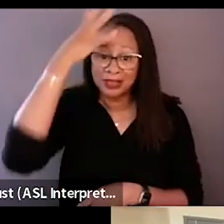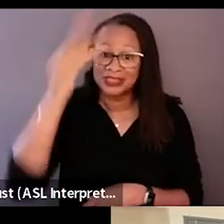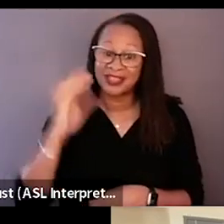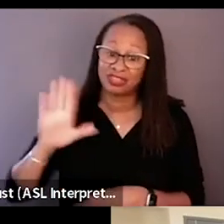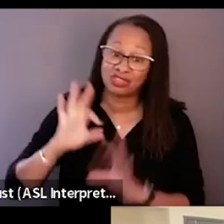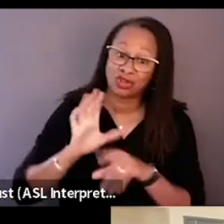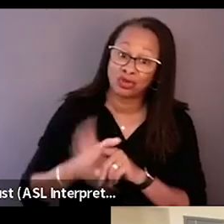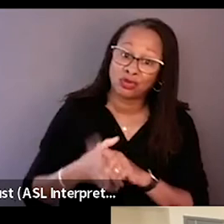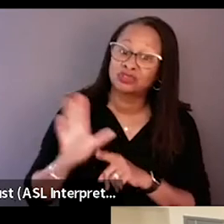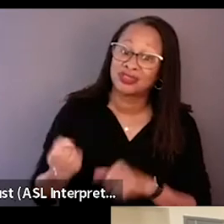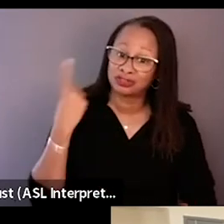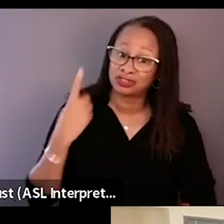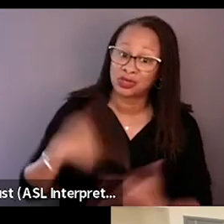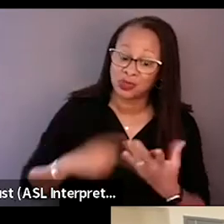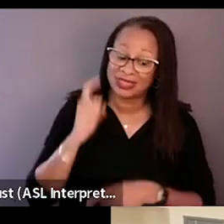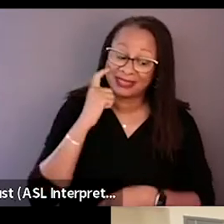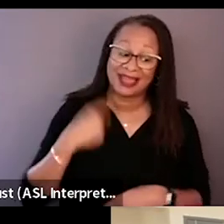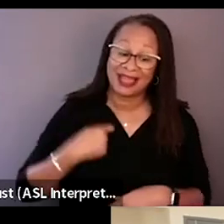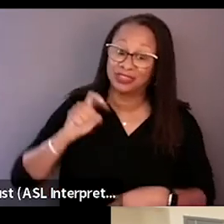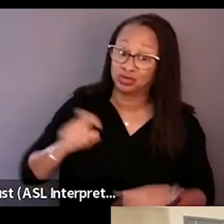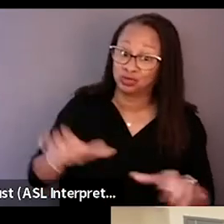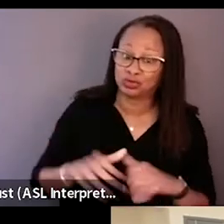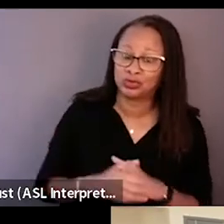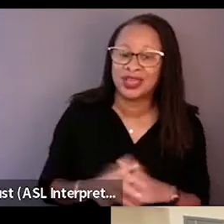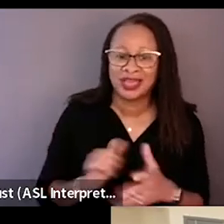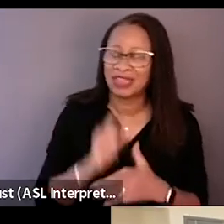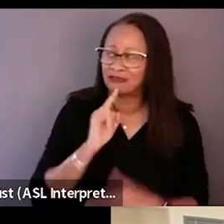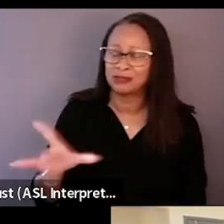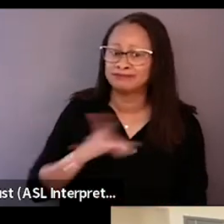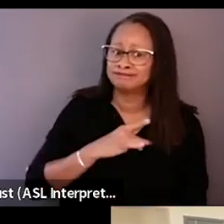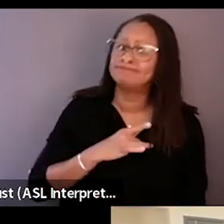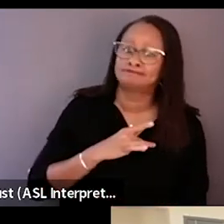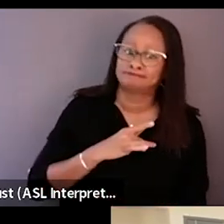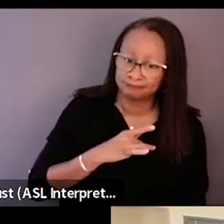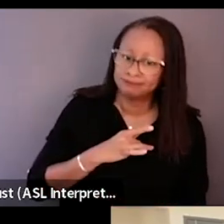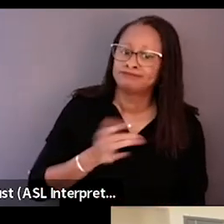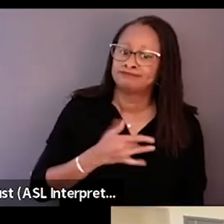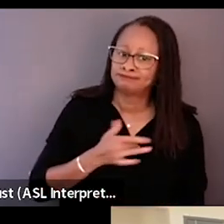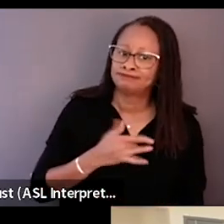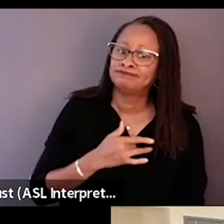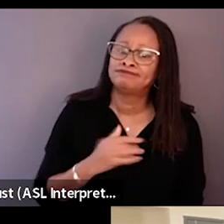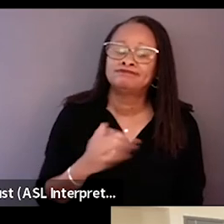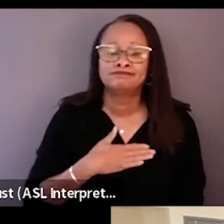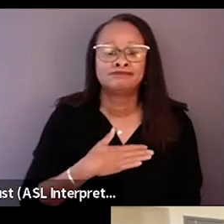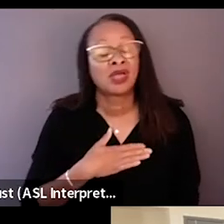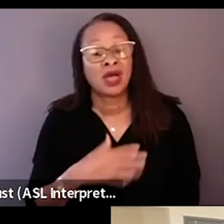And so that really resonated with me. And I would also say that the thing that resonated with me